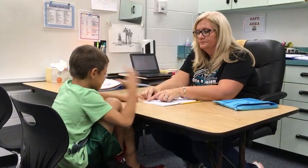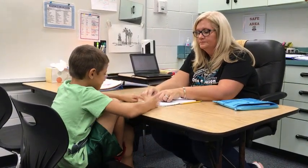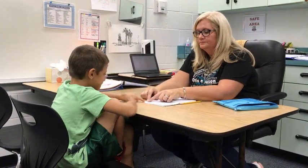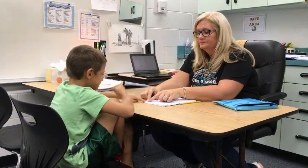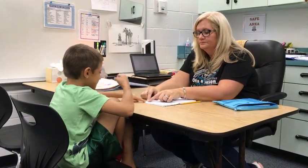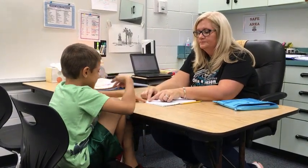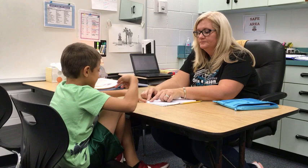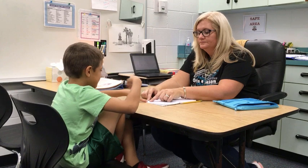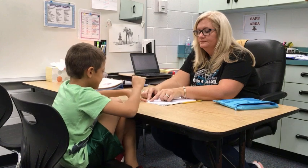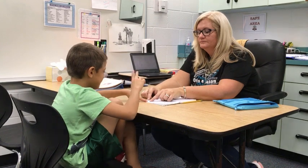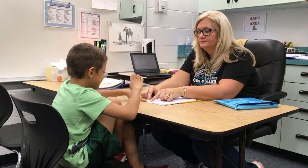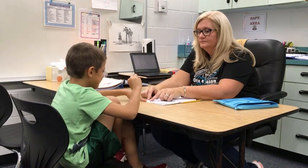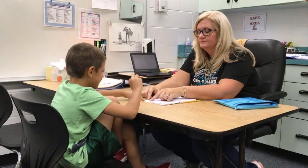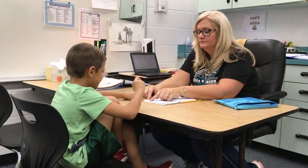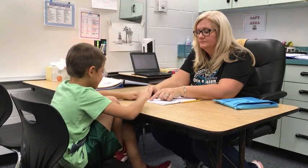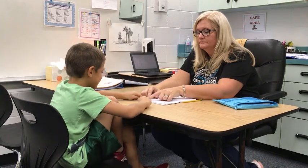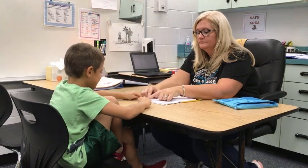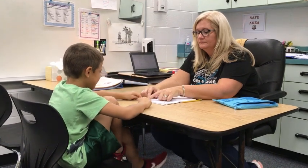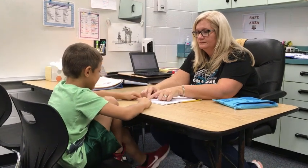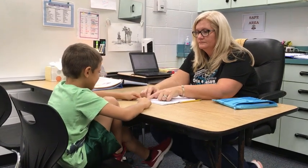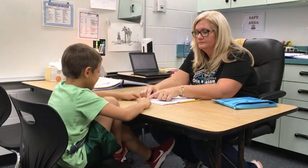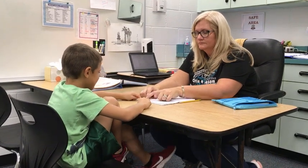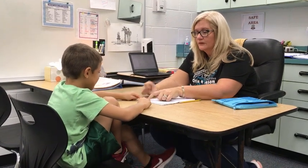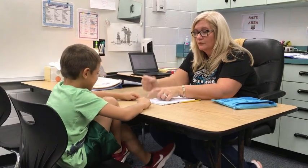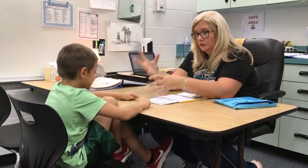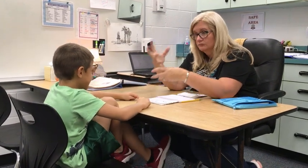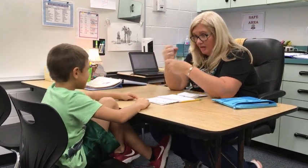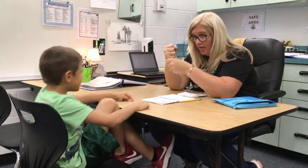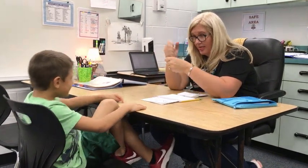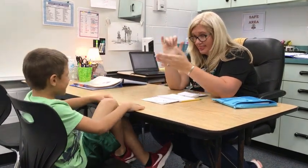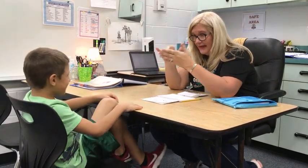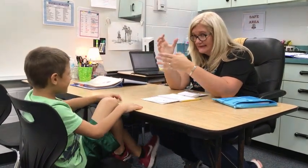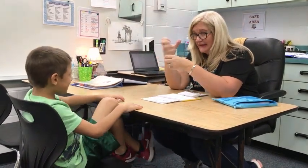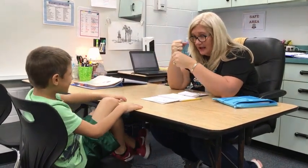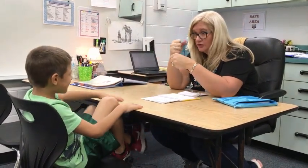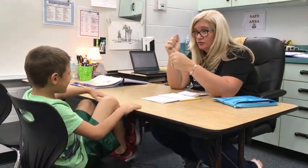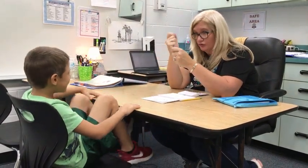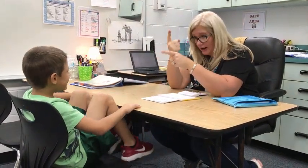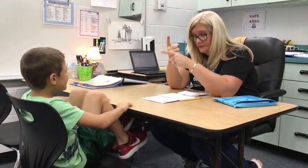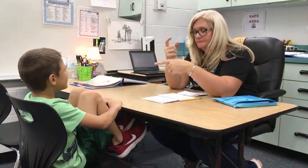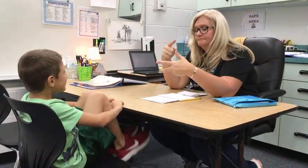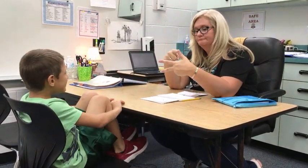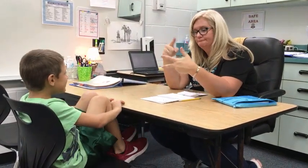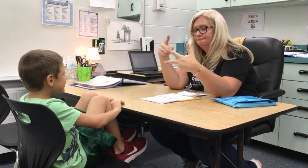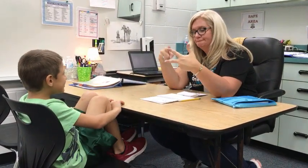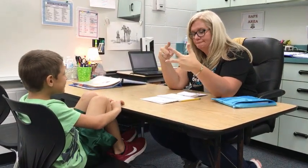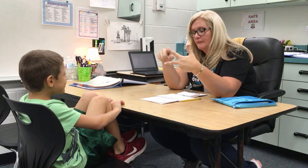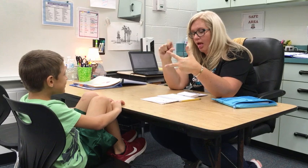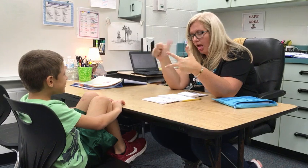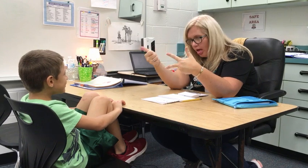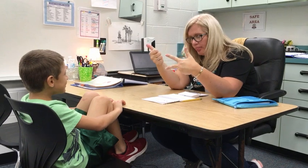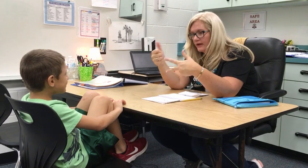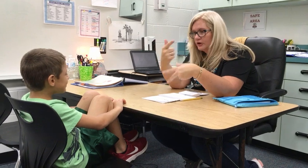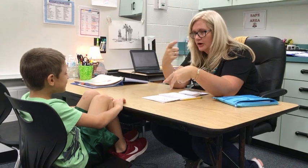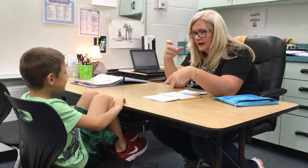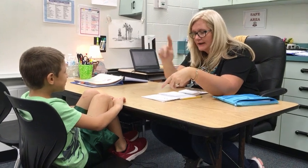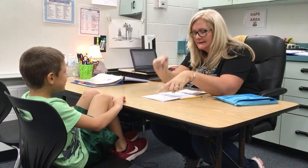[Student] Leo gets Pokemon [Teacher] Get. That's "get", right. What other g-e-t?